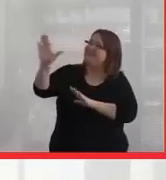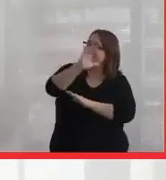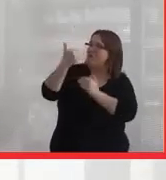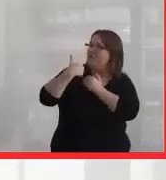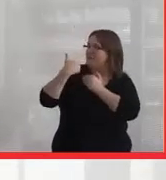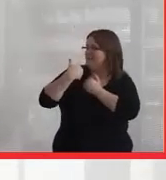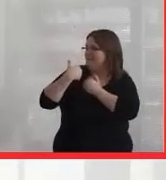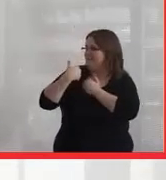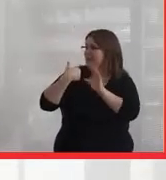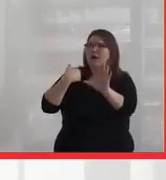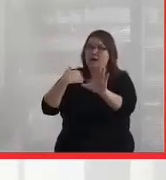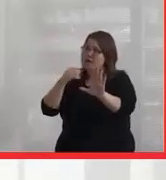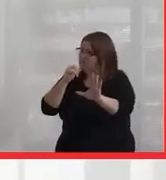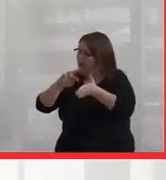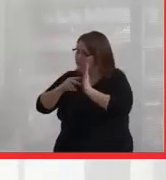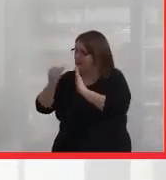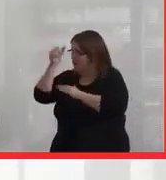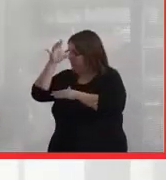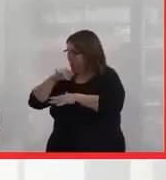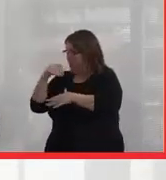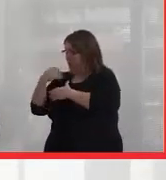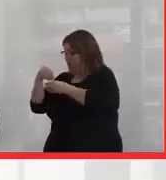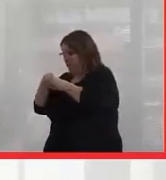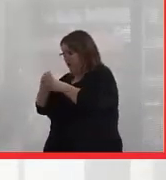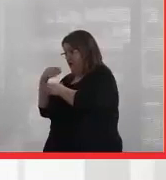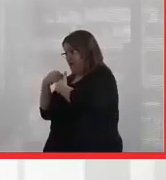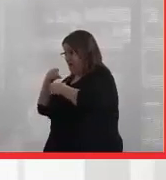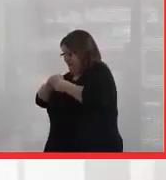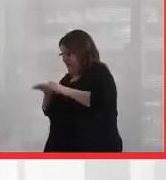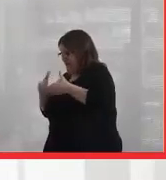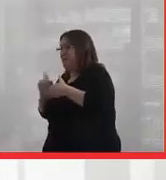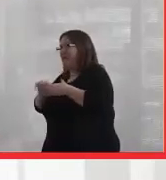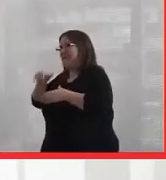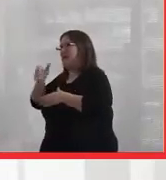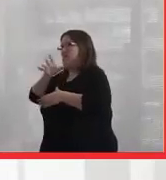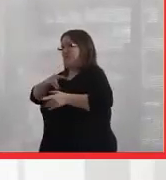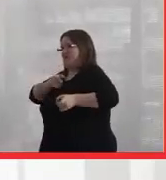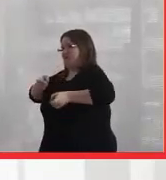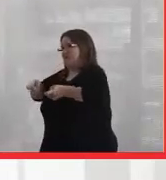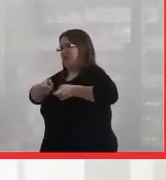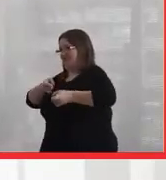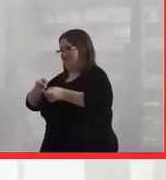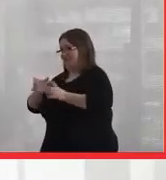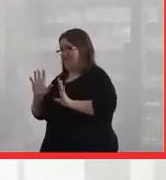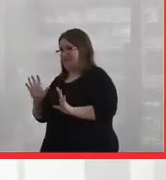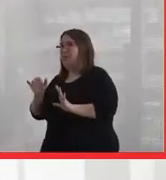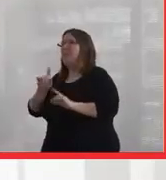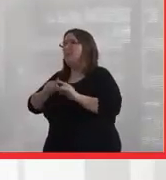Not to say that the men don't have responsibilities inside, but that's the women's domain. But the men do help.